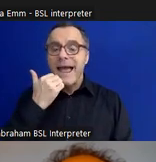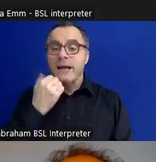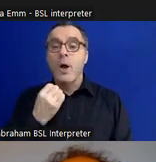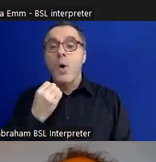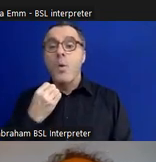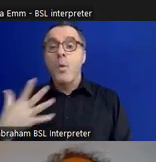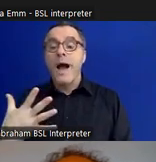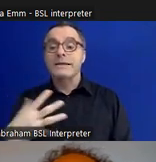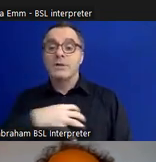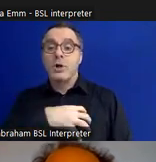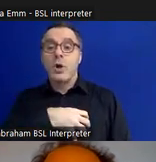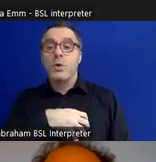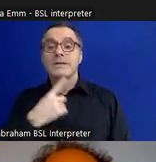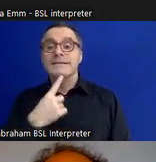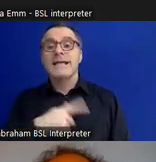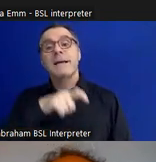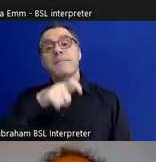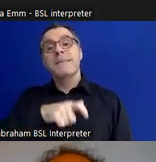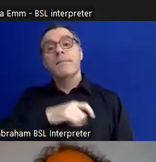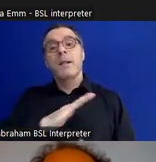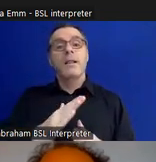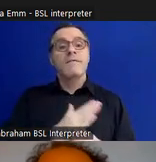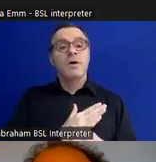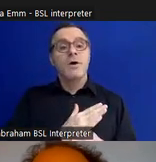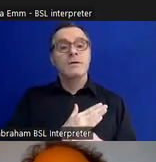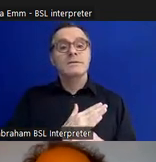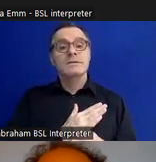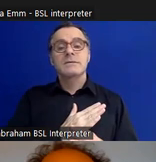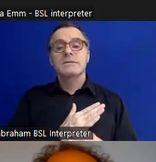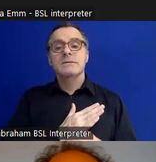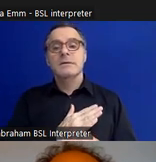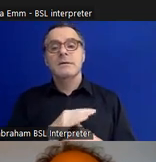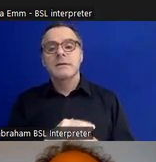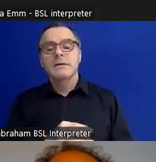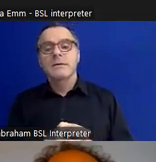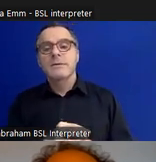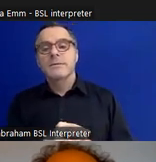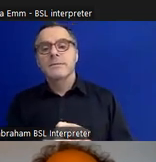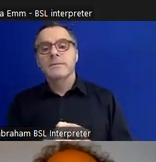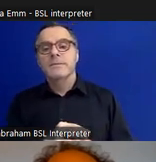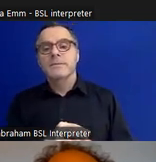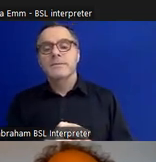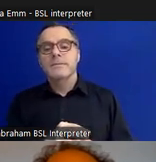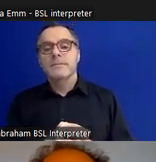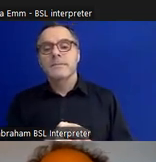which you'll see here, that says "People First" on it. This is on loan from John